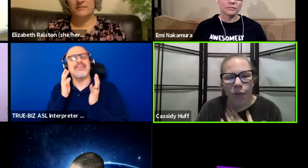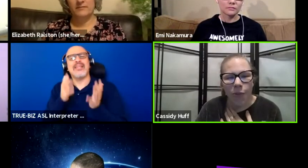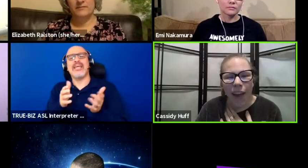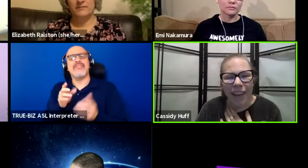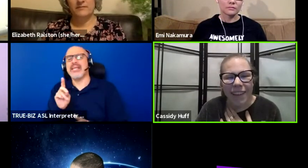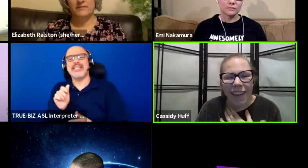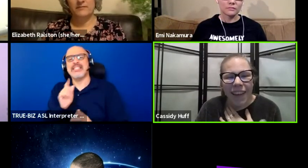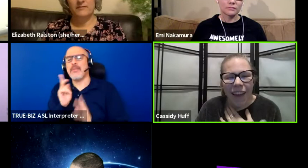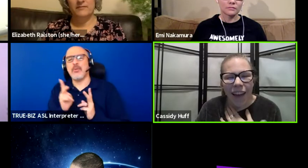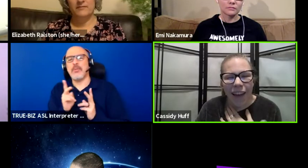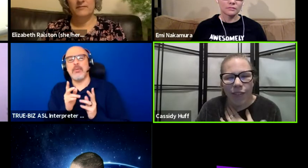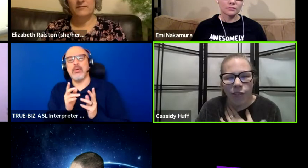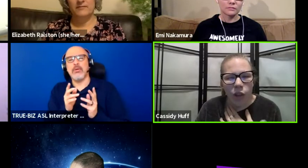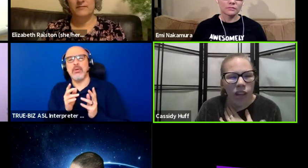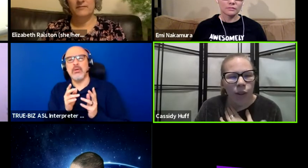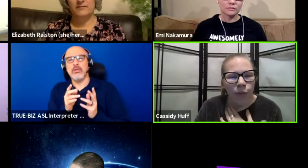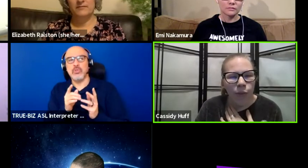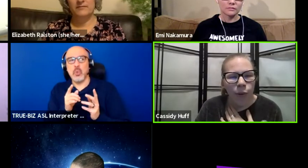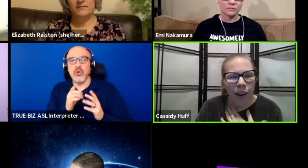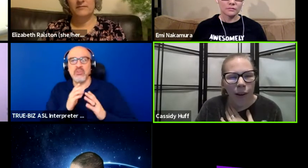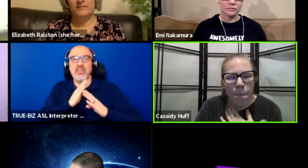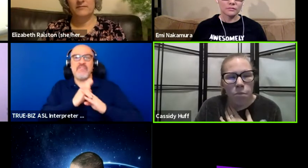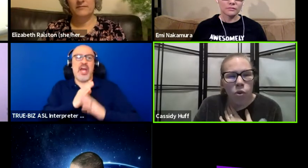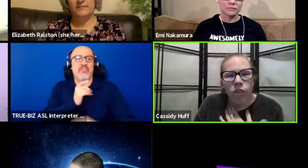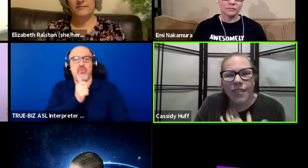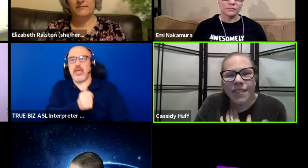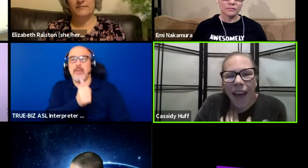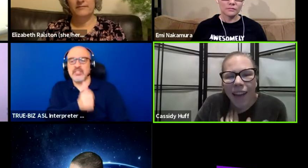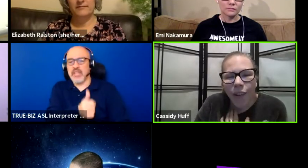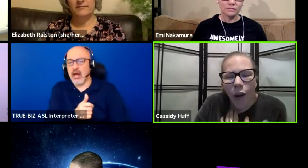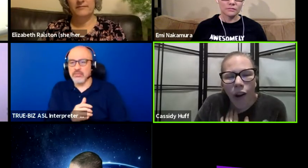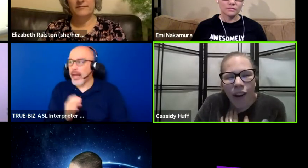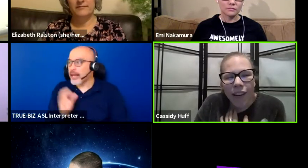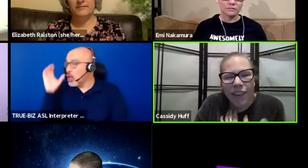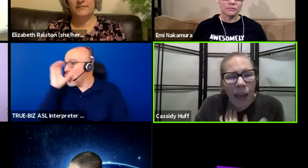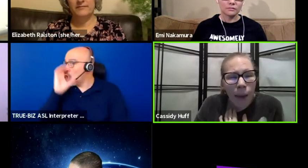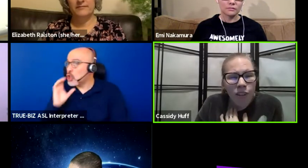when looking for movies that are captioned